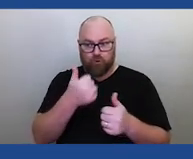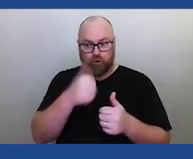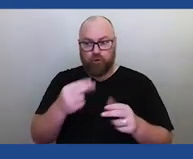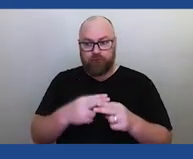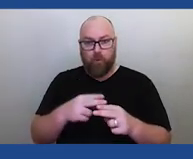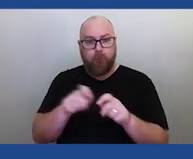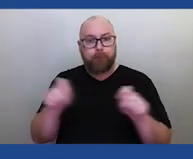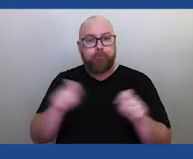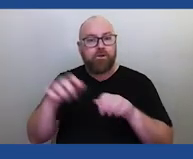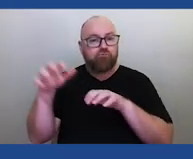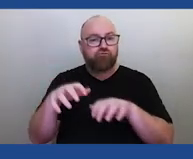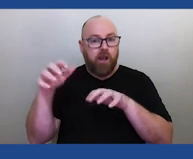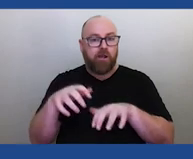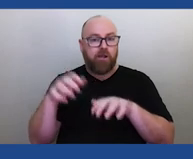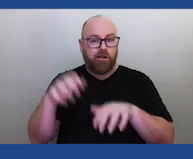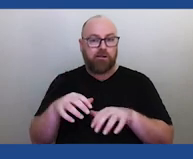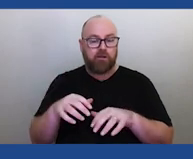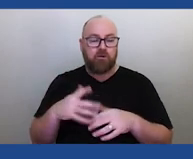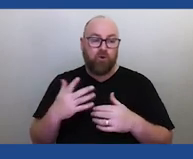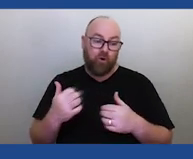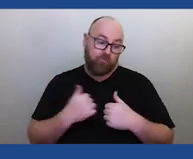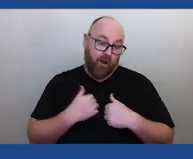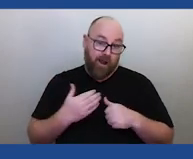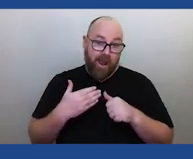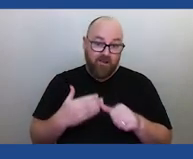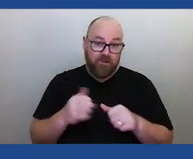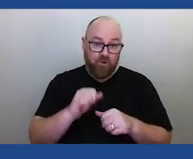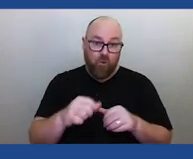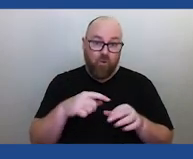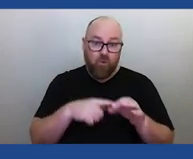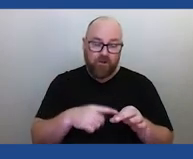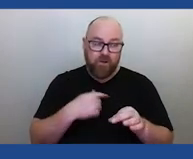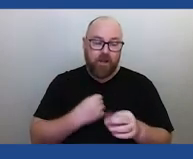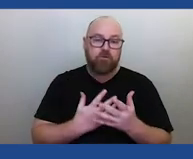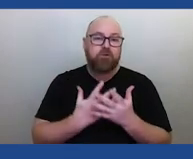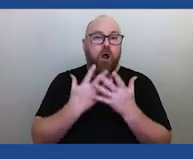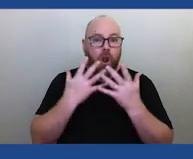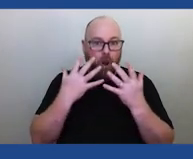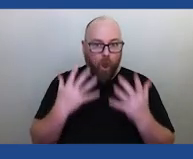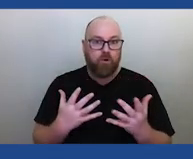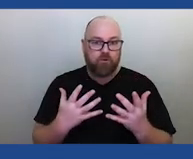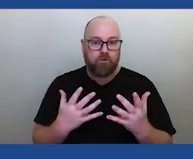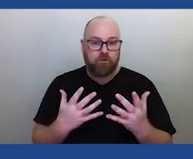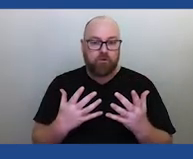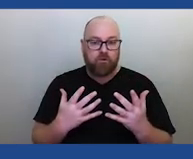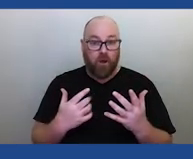to answer your question, there's a a lot more than we don't ('we' I mean, like Western Academics),